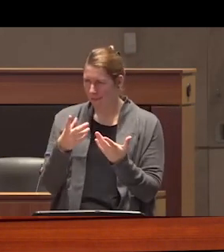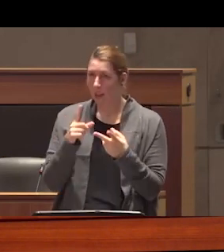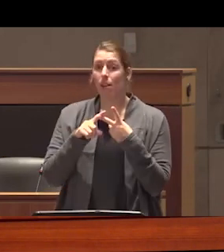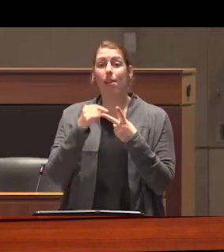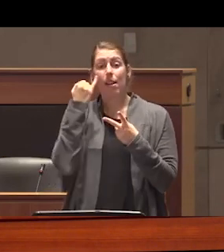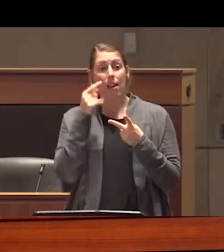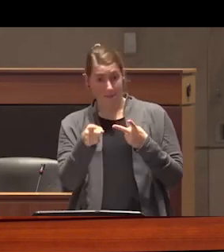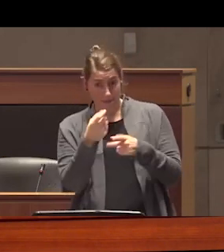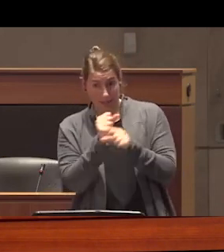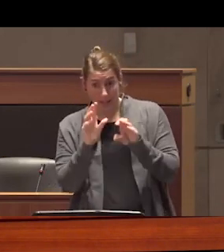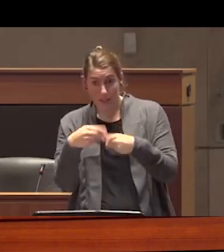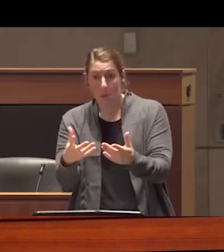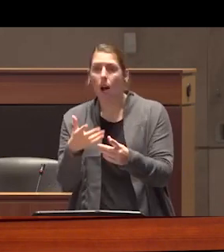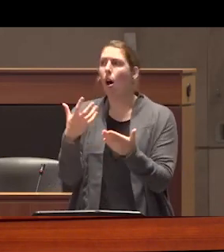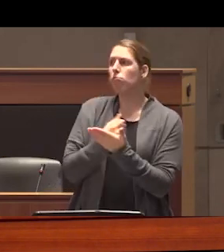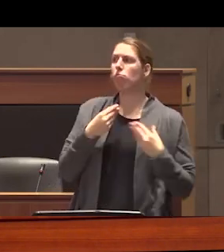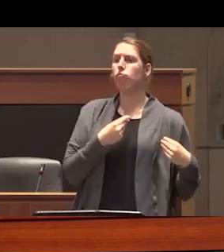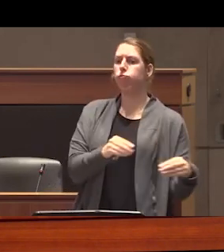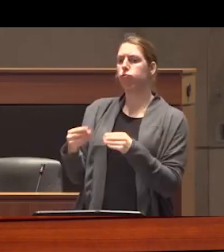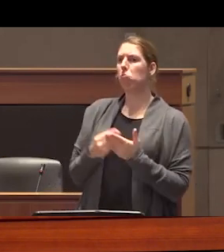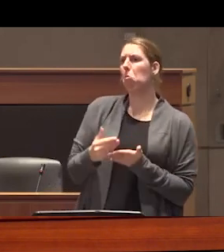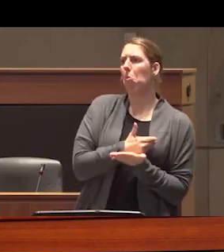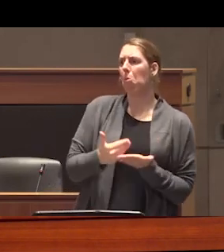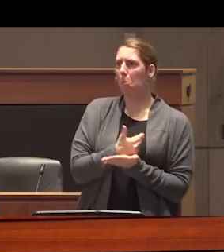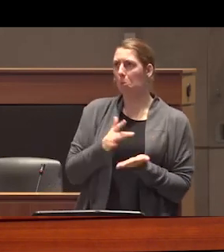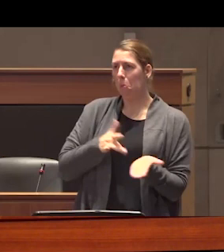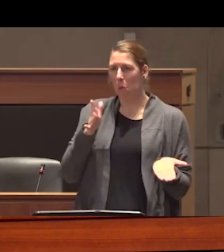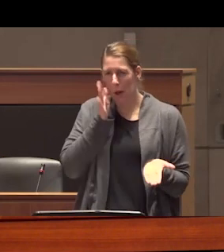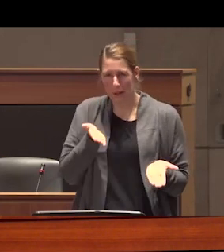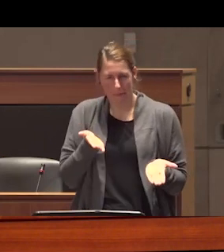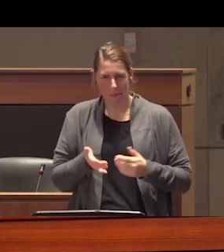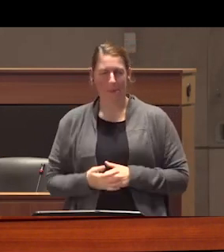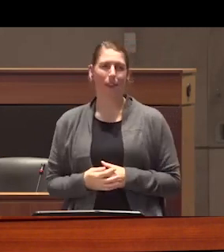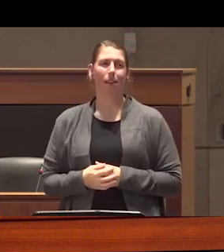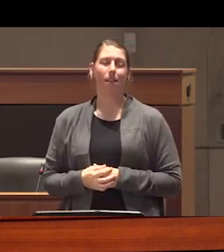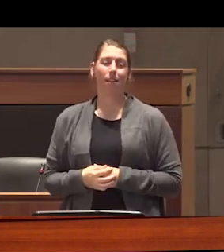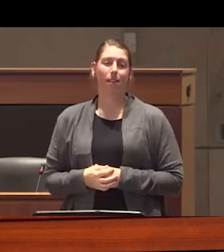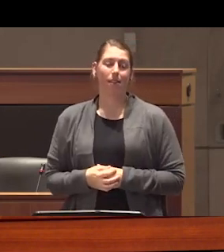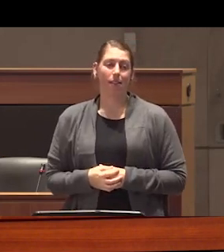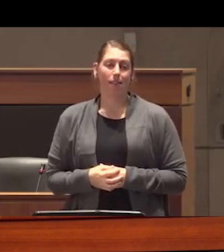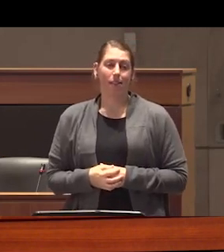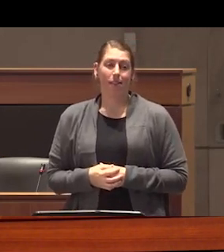Supply are reselling it as a significant source of profit in concrete terms Regarding why these